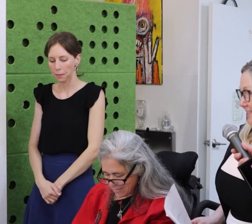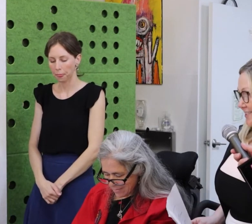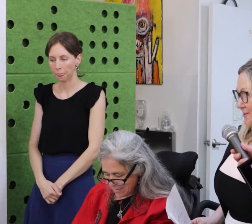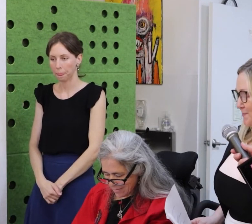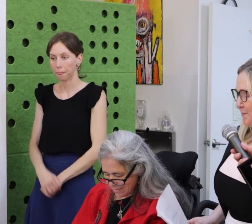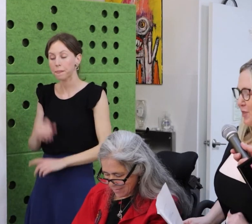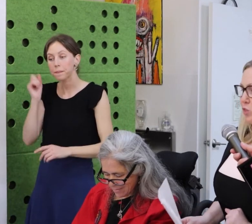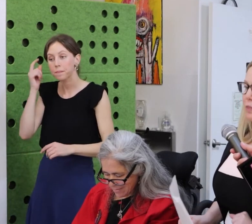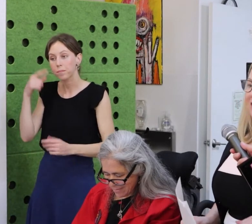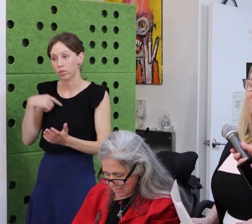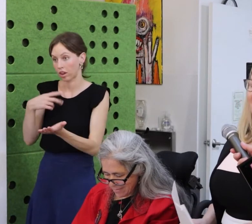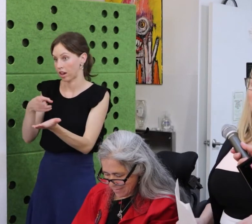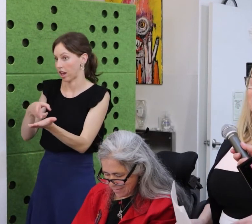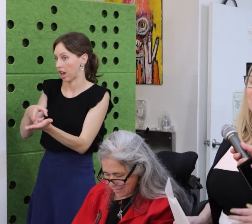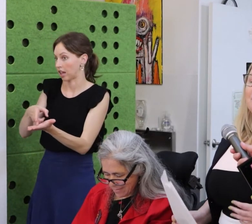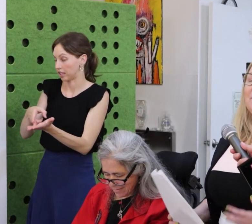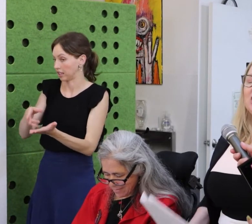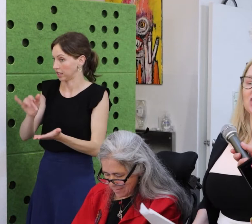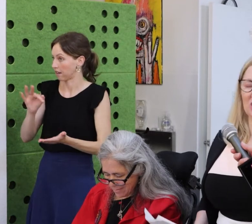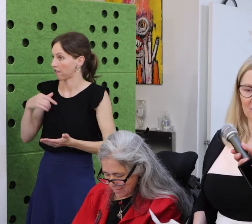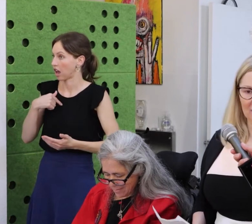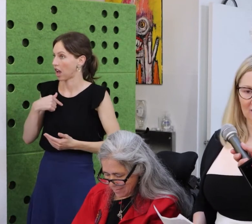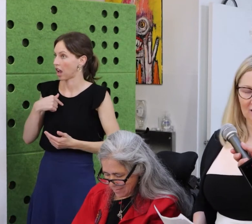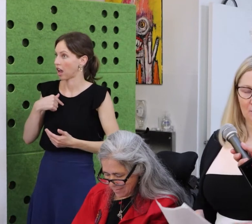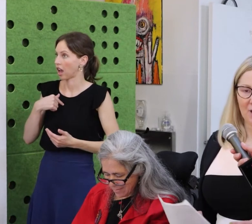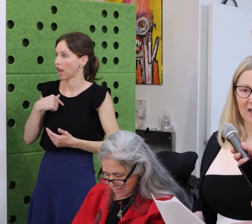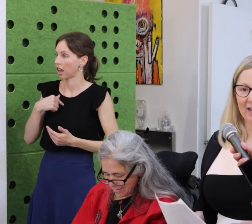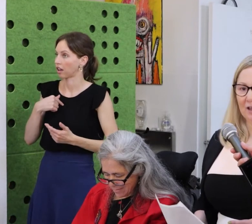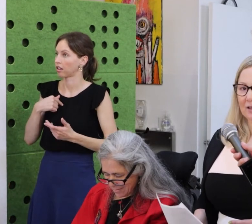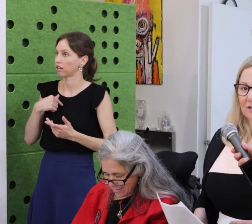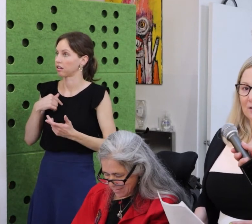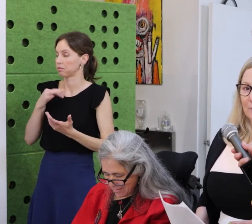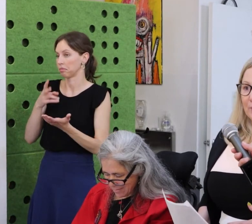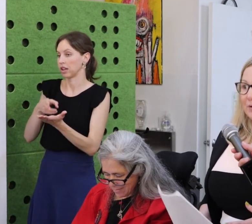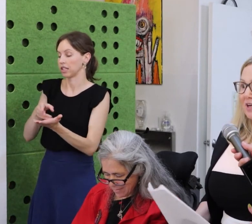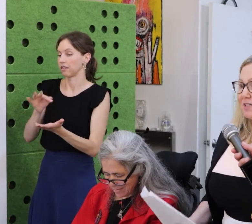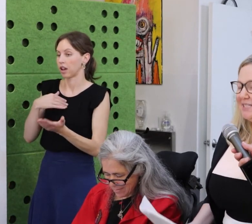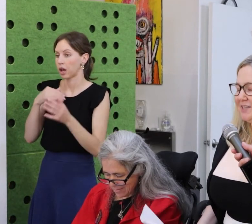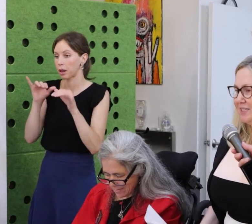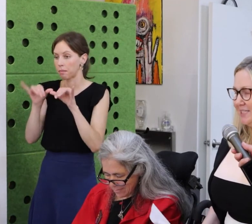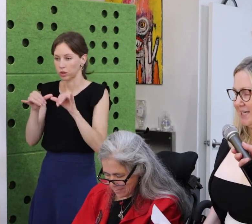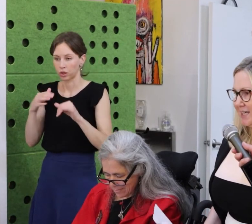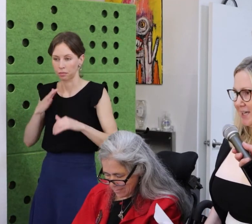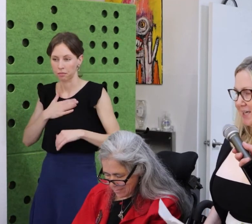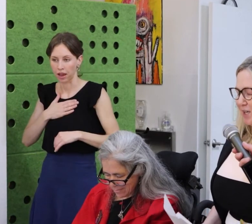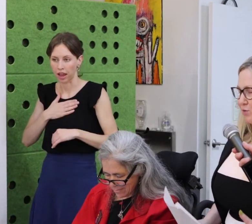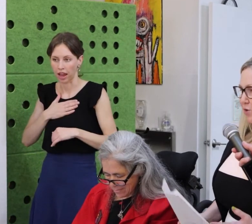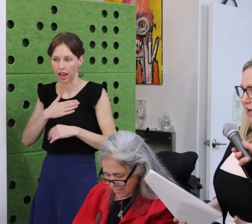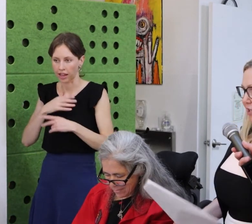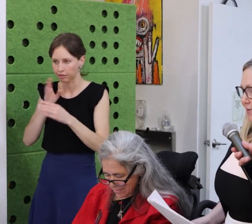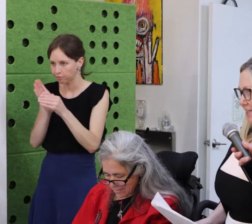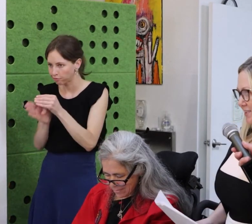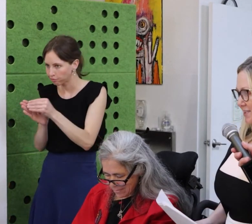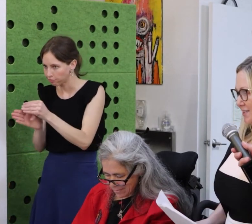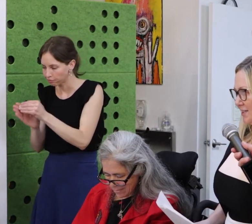Internally when we think that way. And it hurts our community.